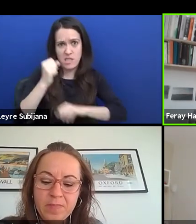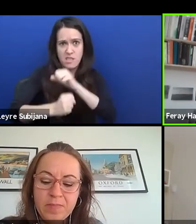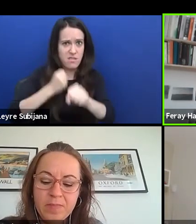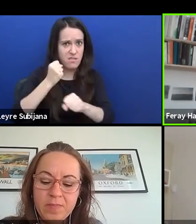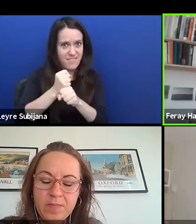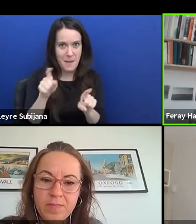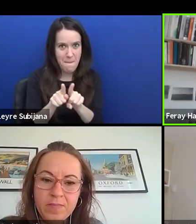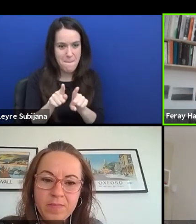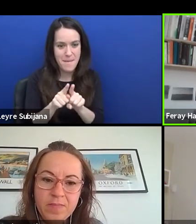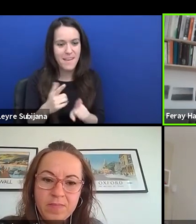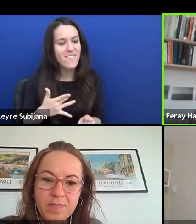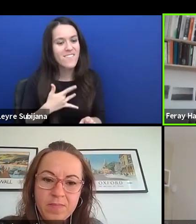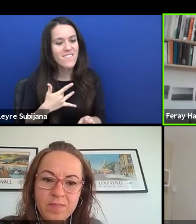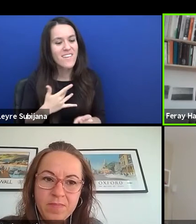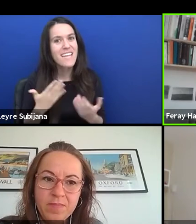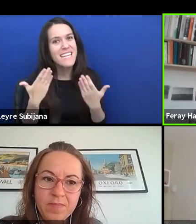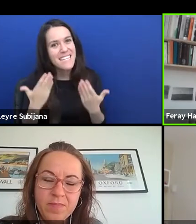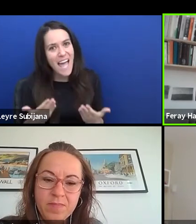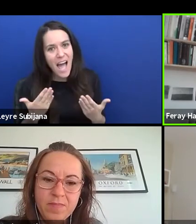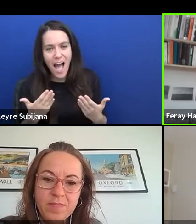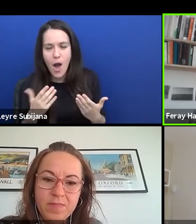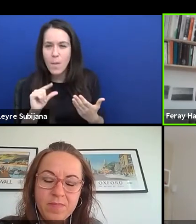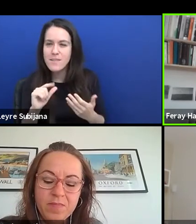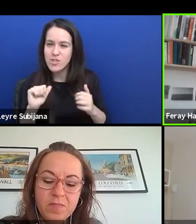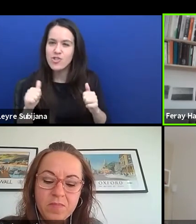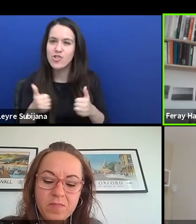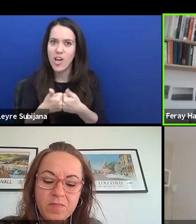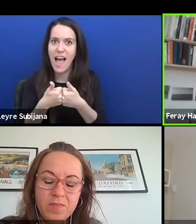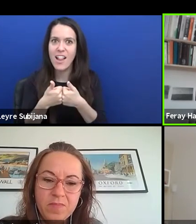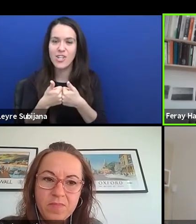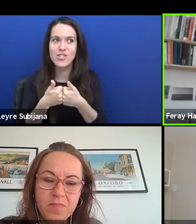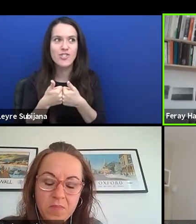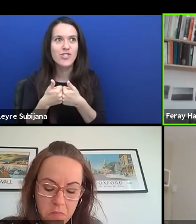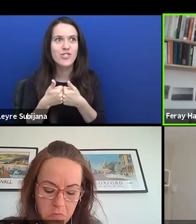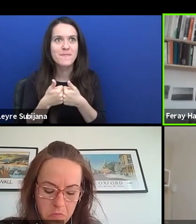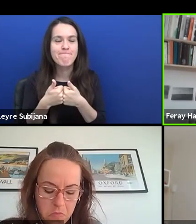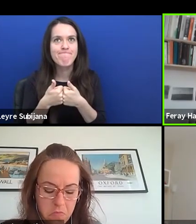that it's more challenging to visit or see or participate